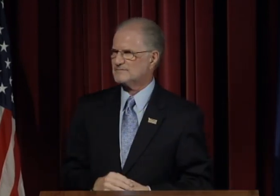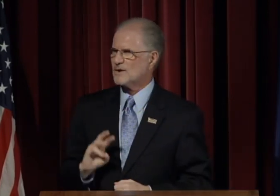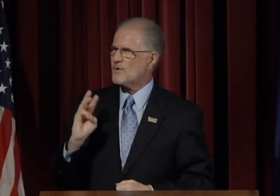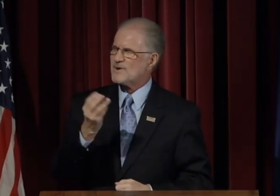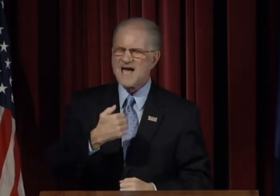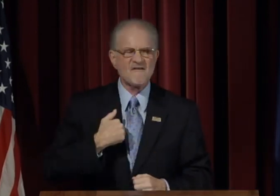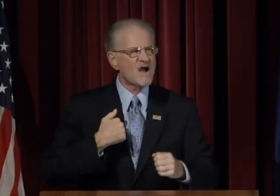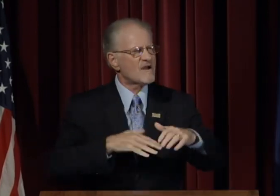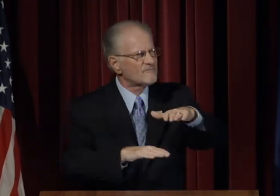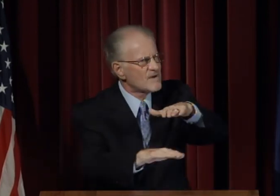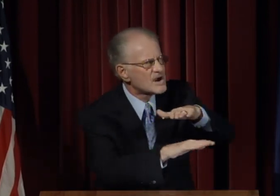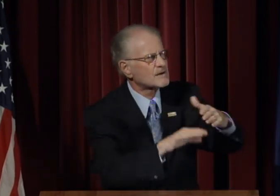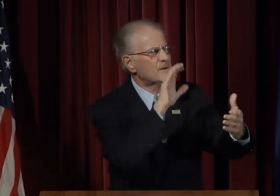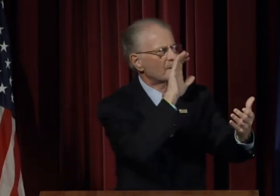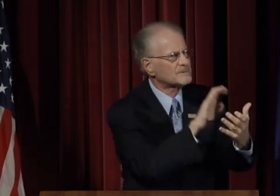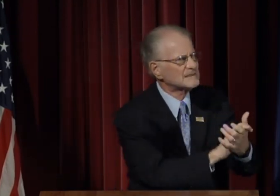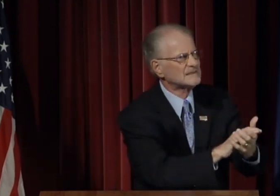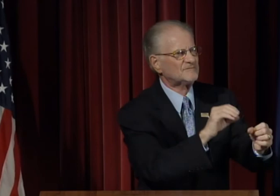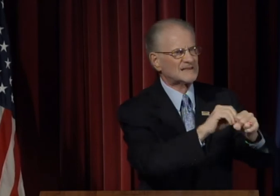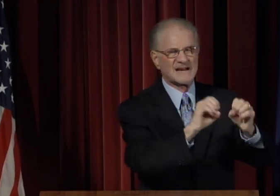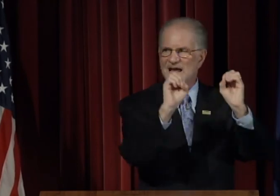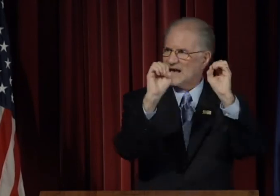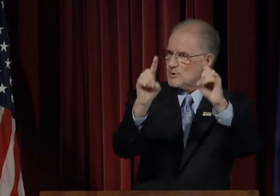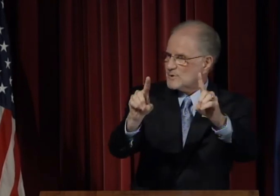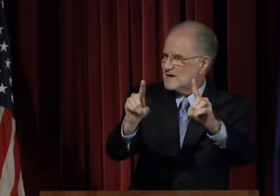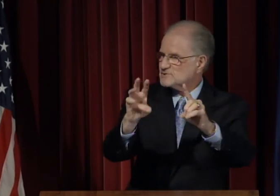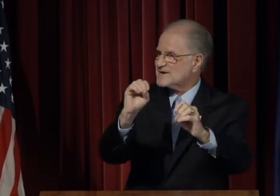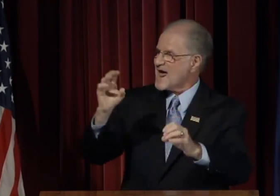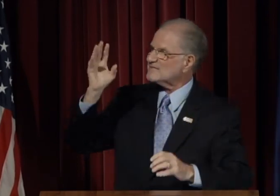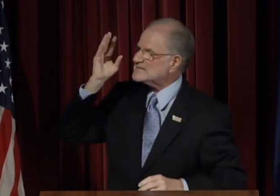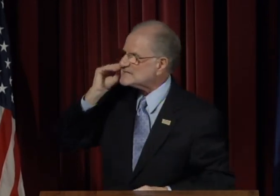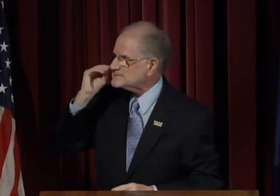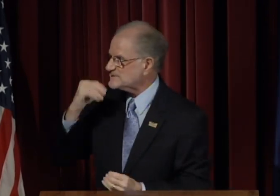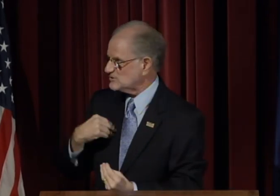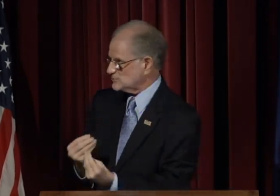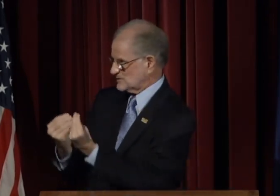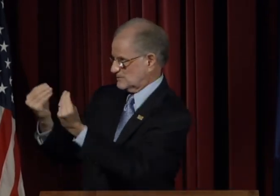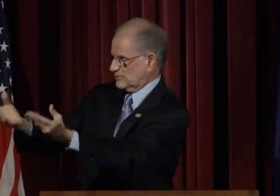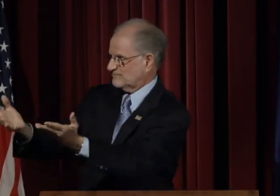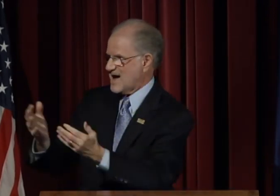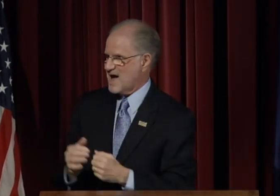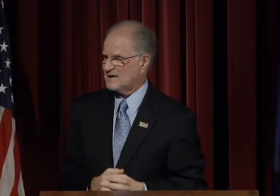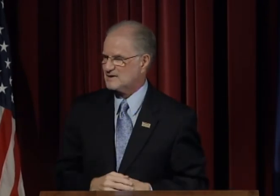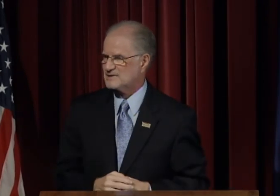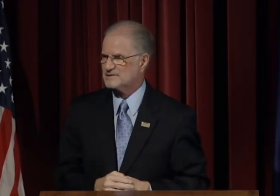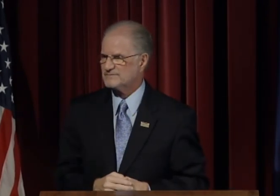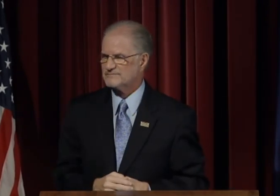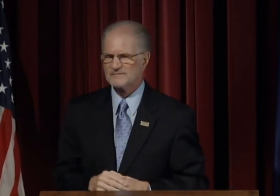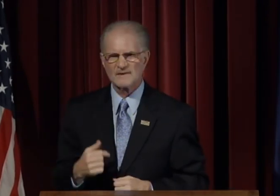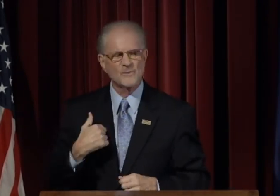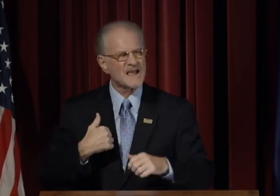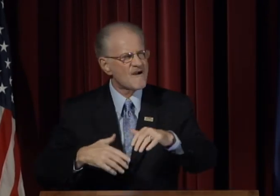We have a fundamental belief in the education and experience we provide.